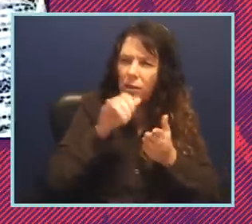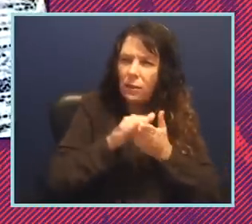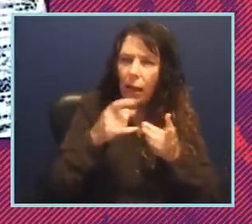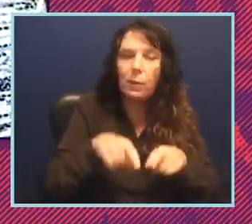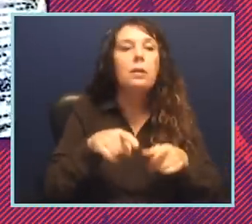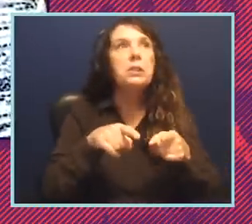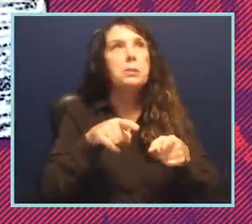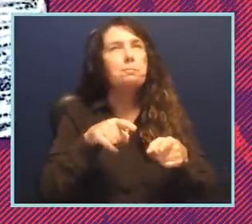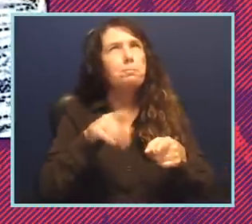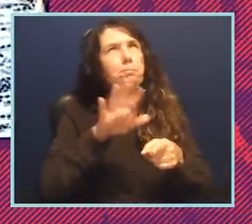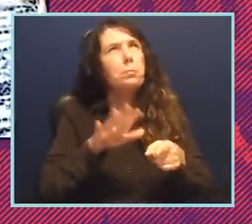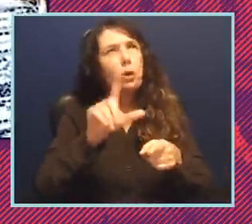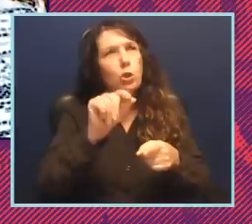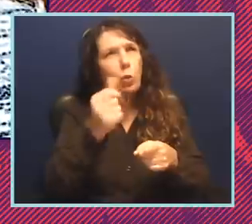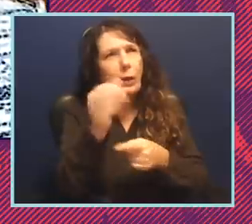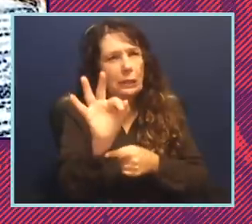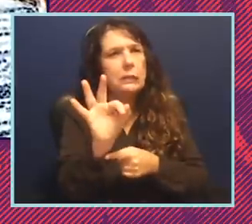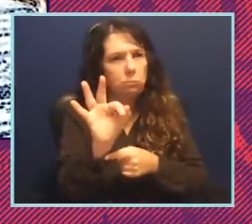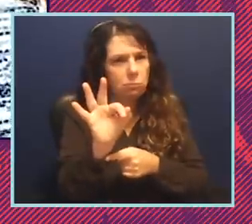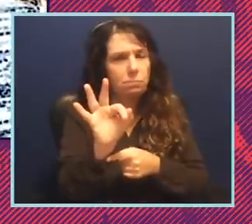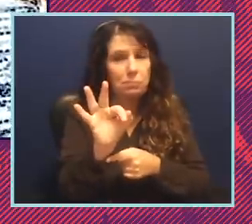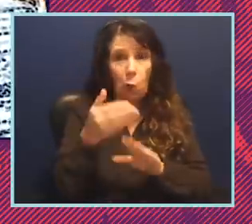This was in 2019. So, pre-COVID.